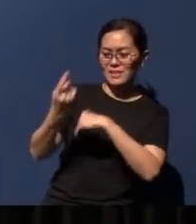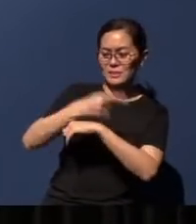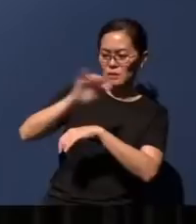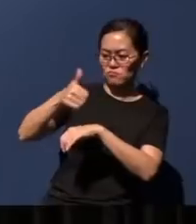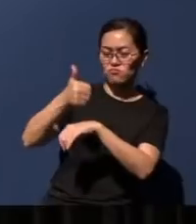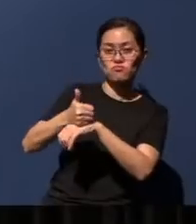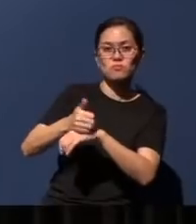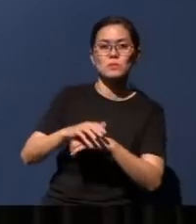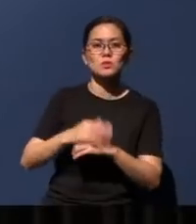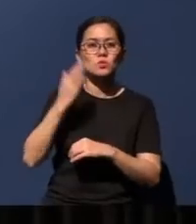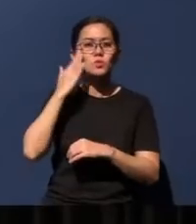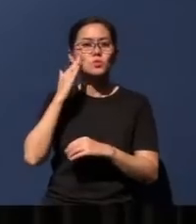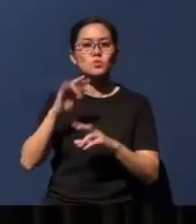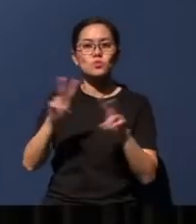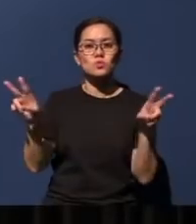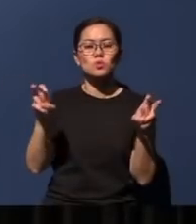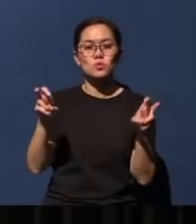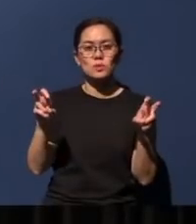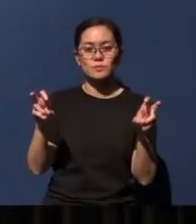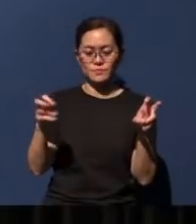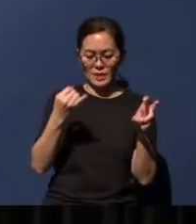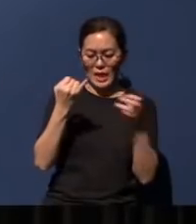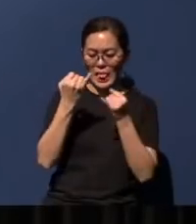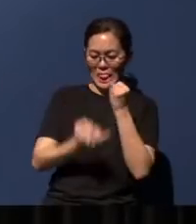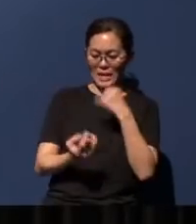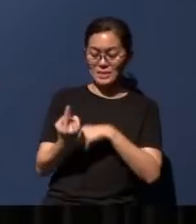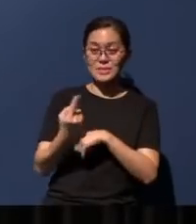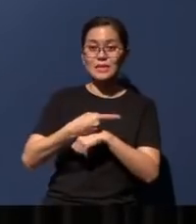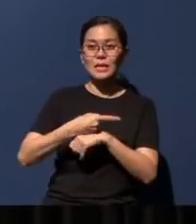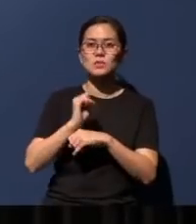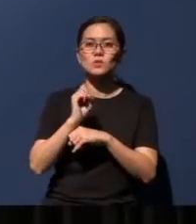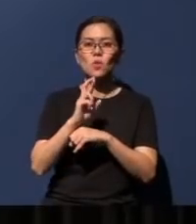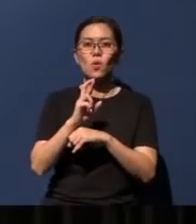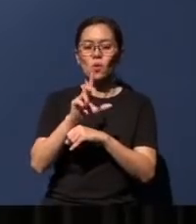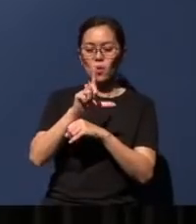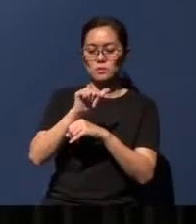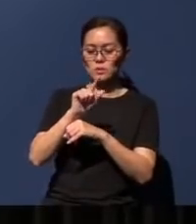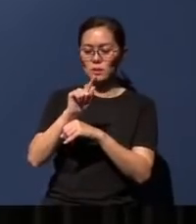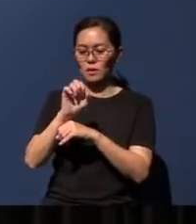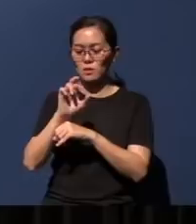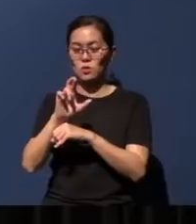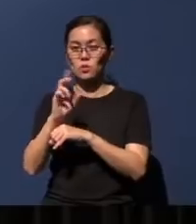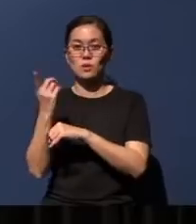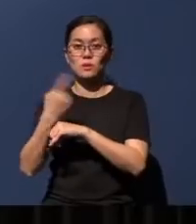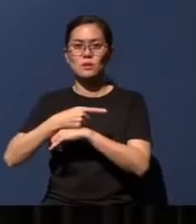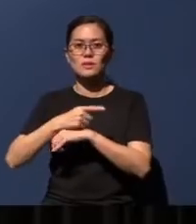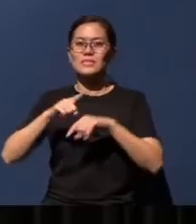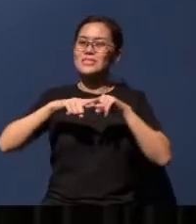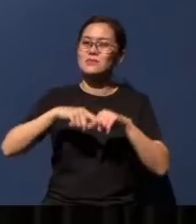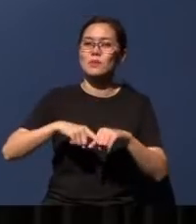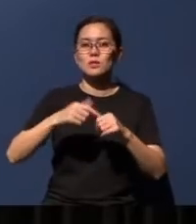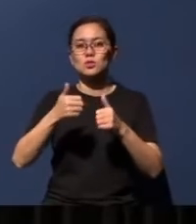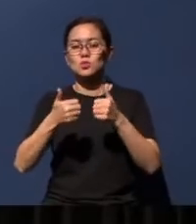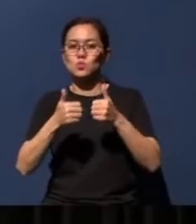know, this term 'the last days' or 'the latter days', depending on which version you're using,